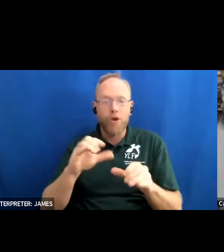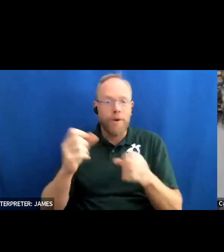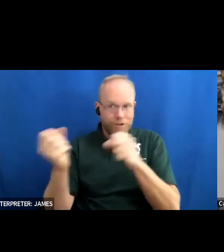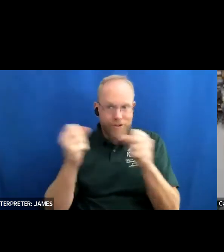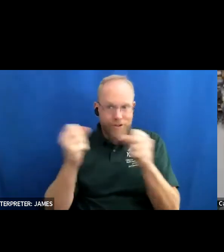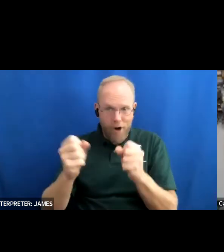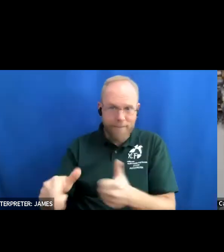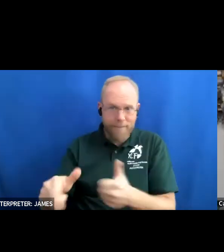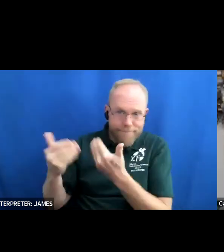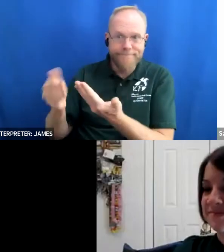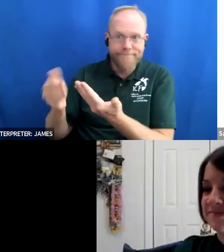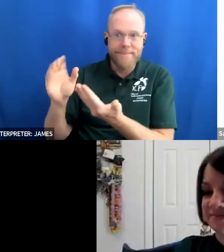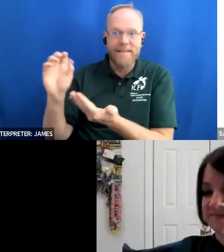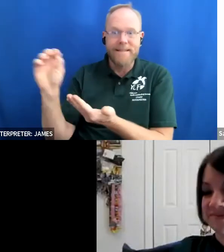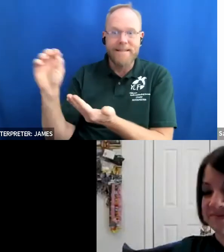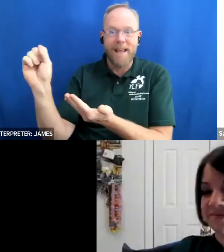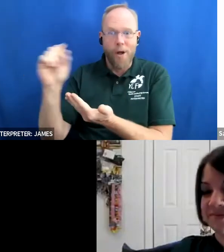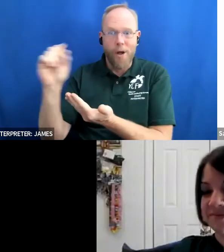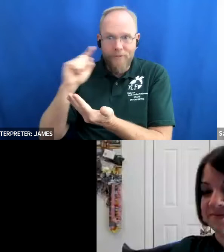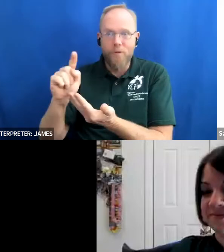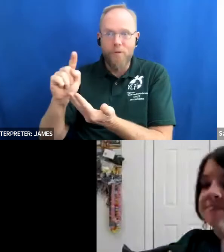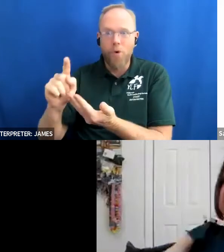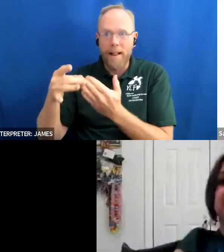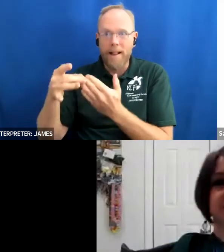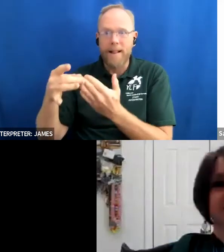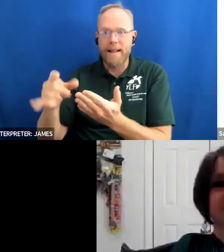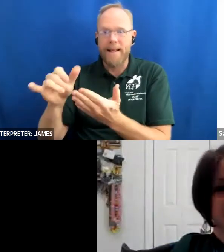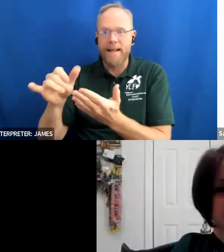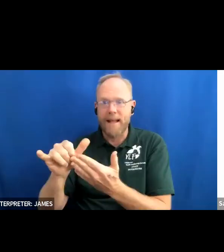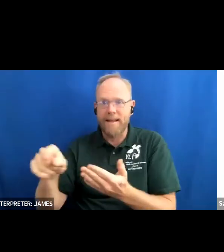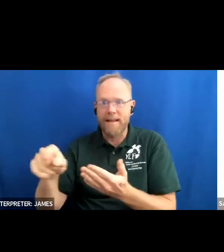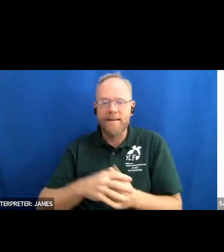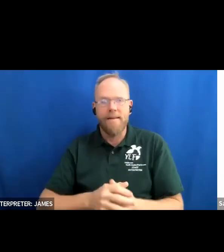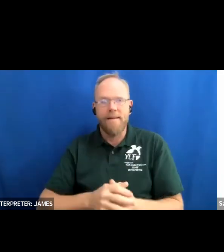lead you guys in a while left cheer thanks gary i love going getting to see where everybody is